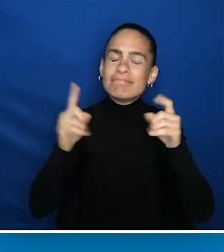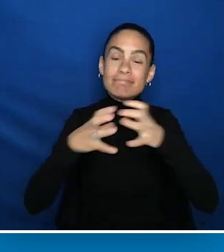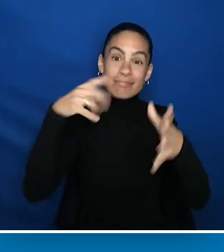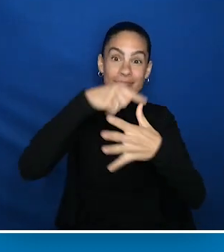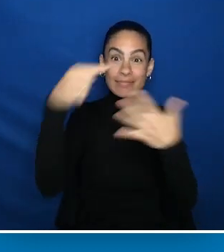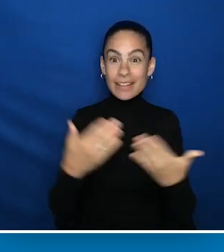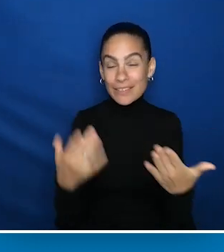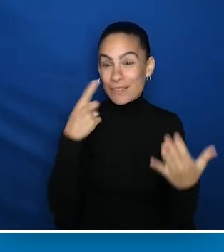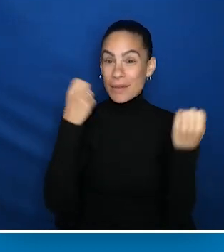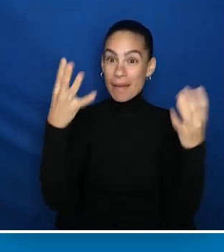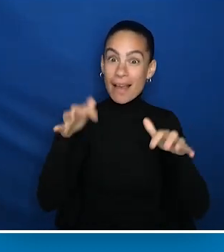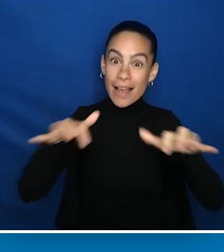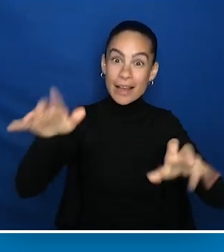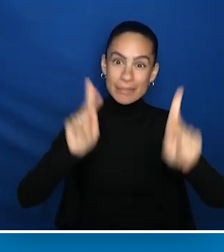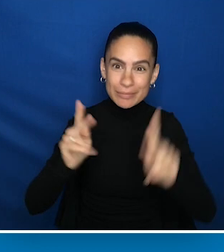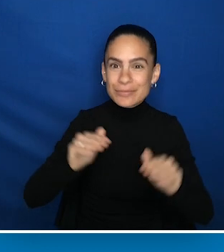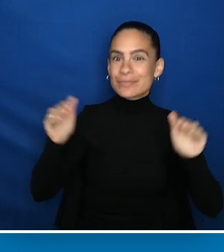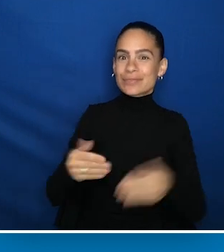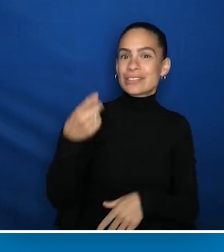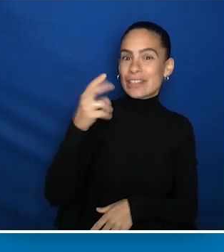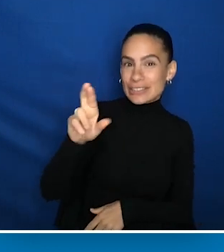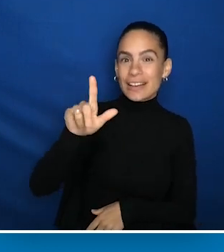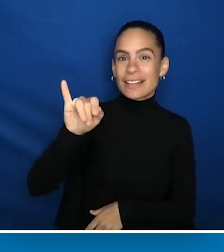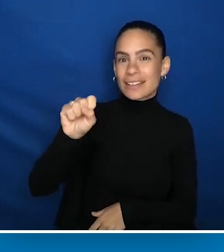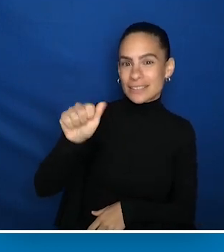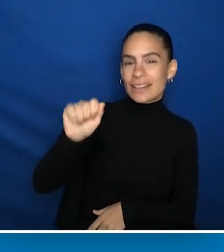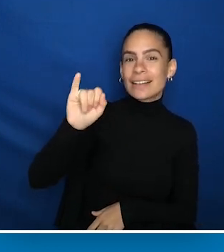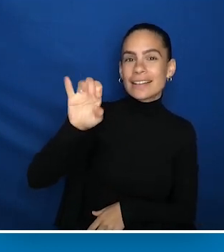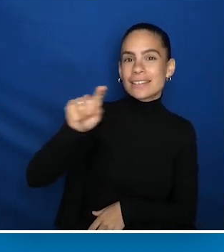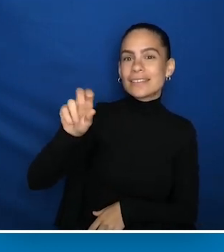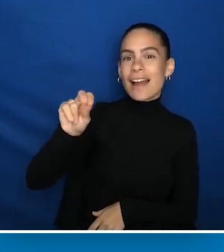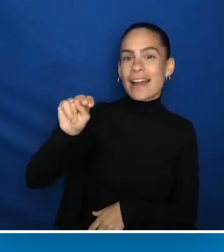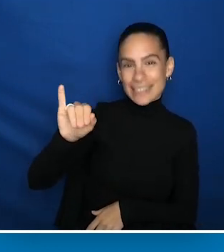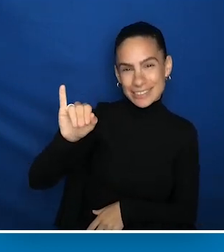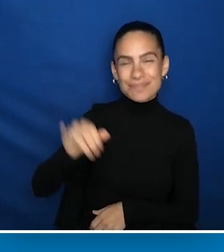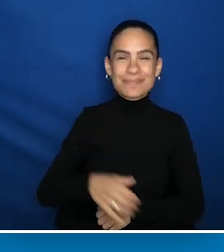She has achieved so much for so many. I give you Dr. Lisa Iezzoni.